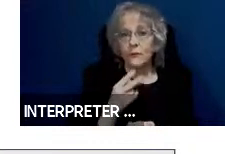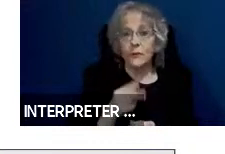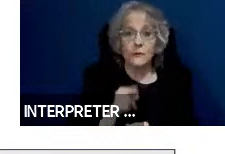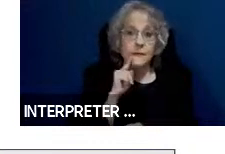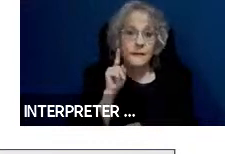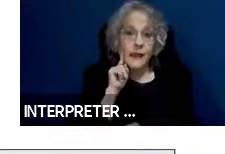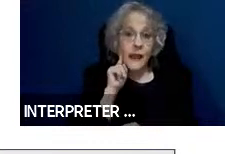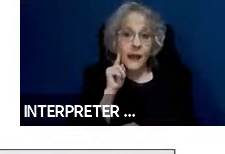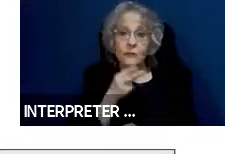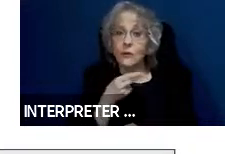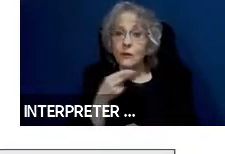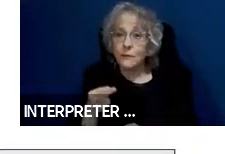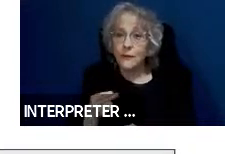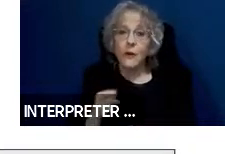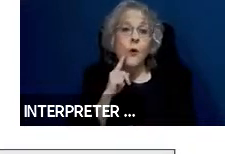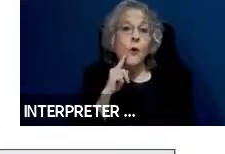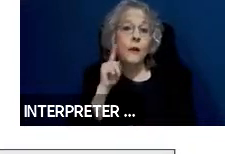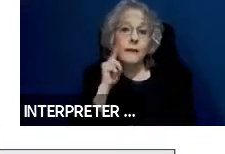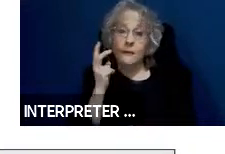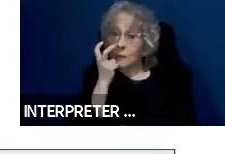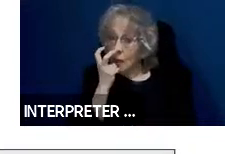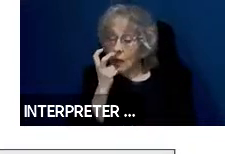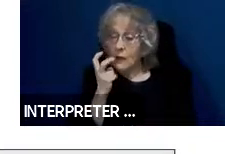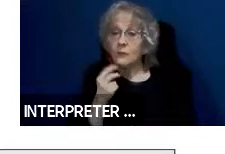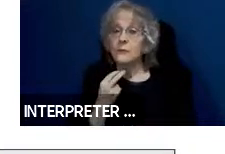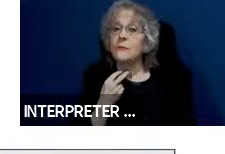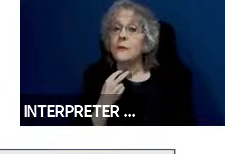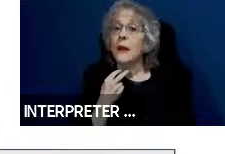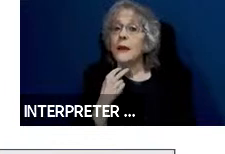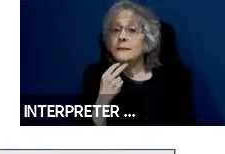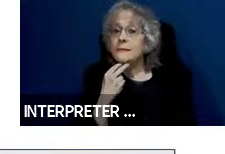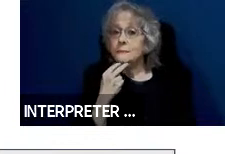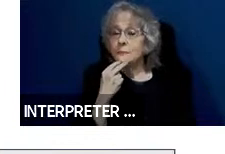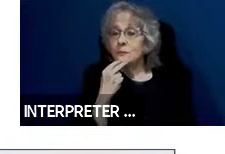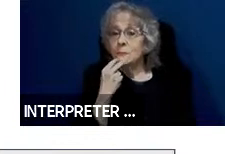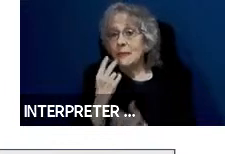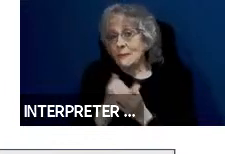deaf/blind or have speech impairments there are text based solution like real time text.